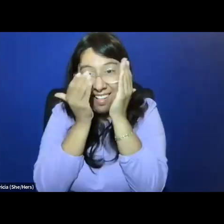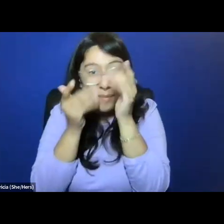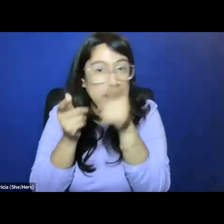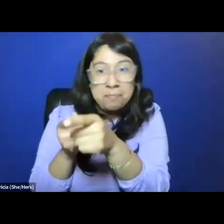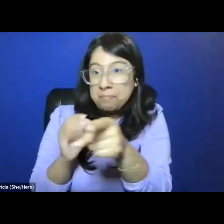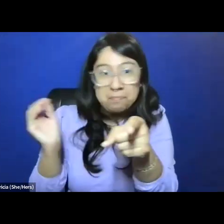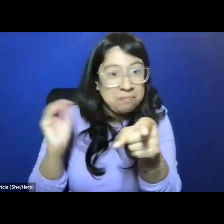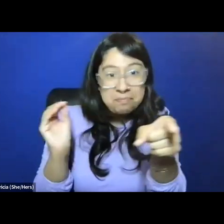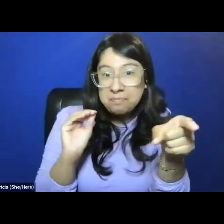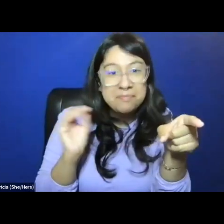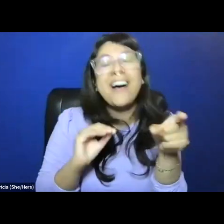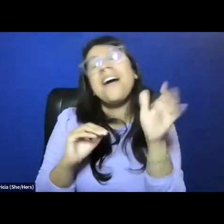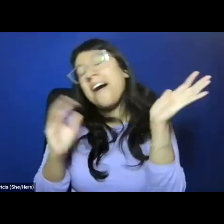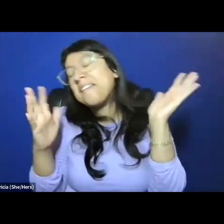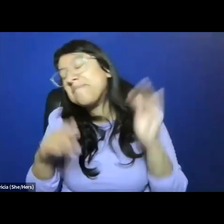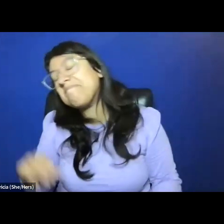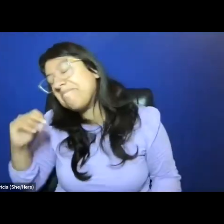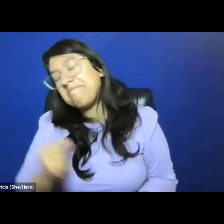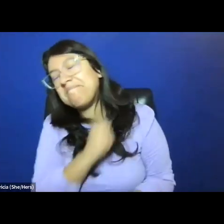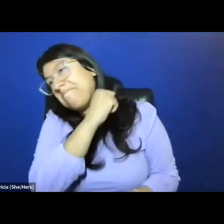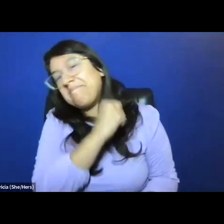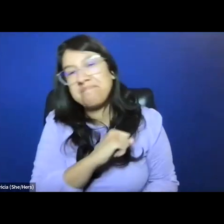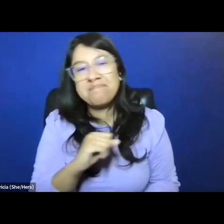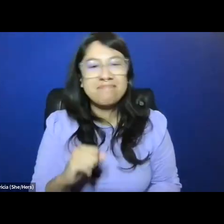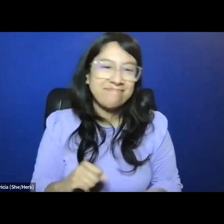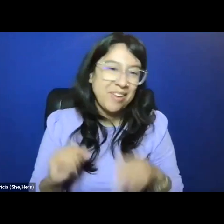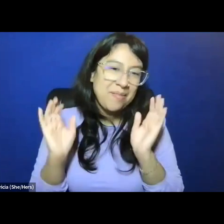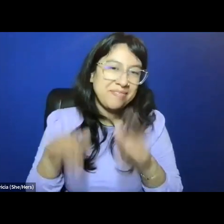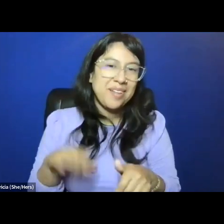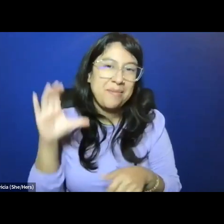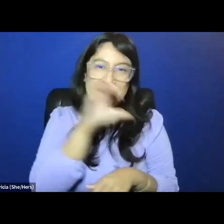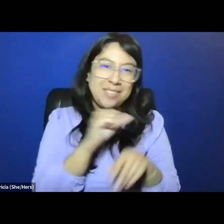but no one else did either, so, you know, maybe a missed opportunity.